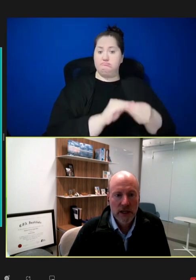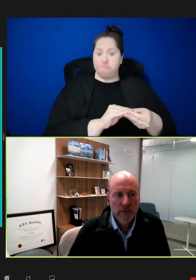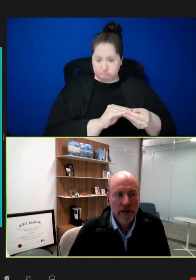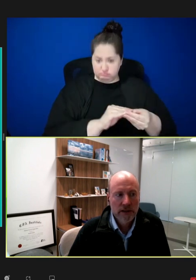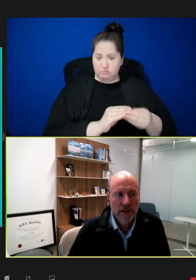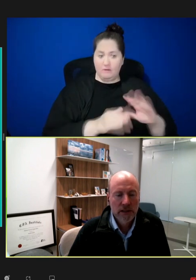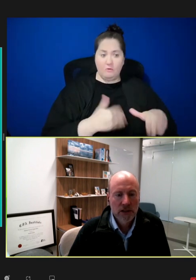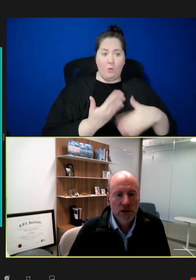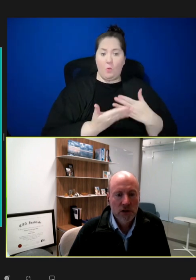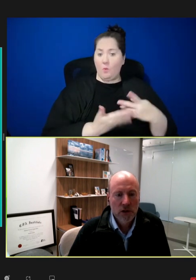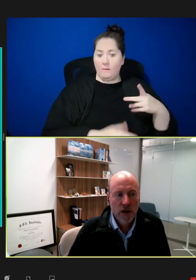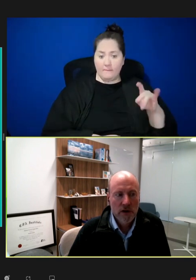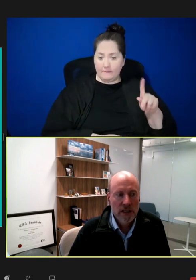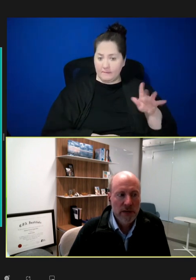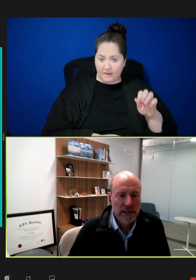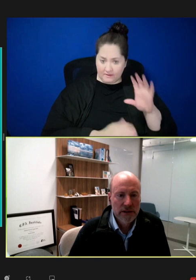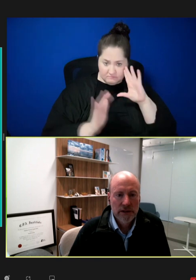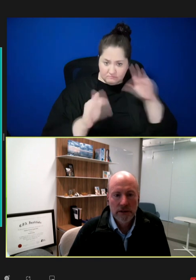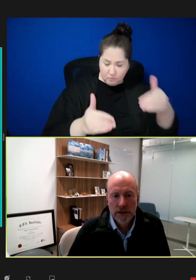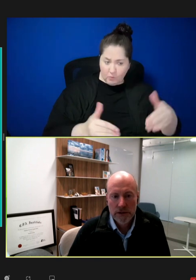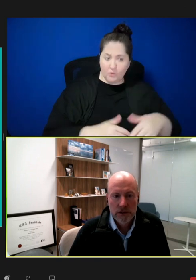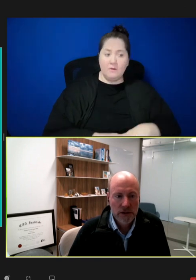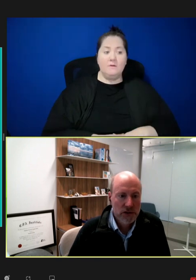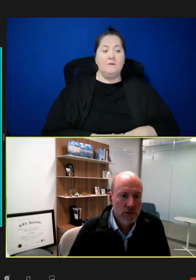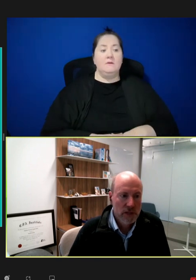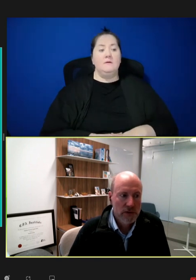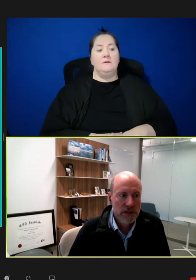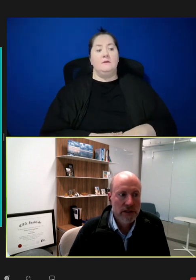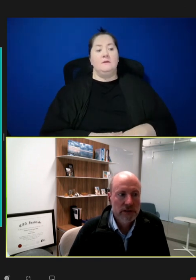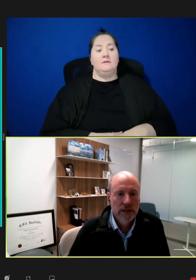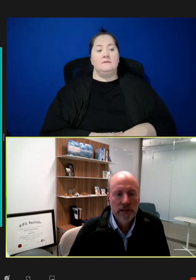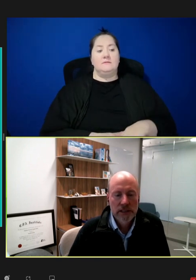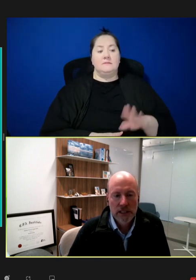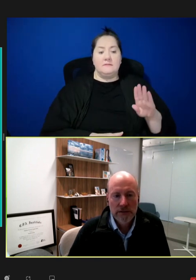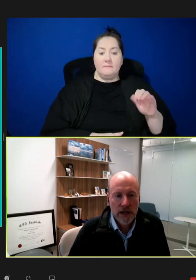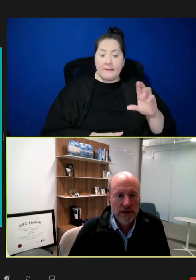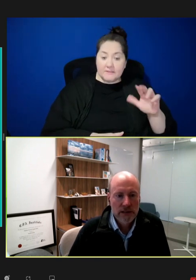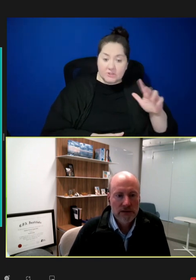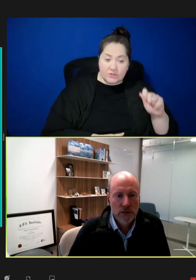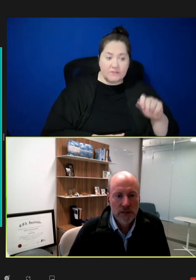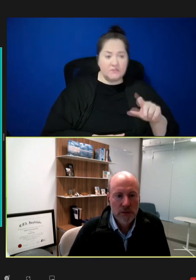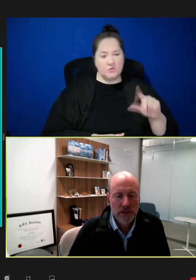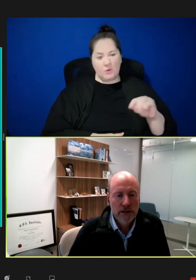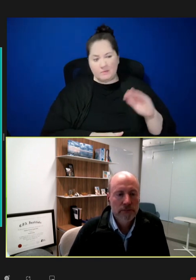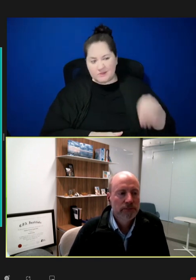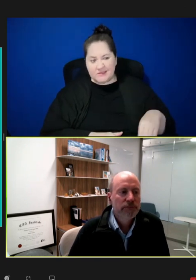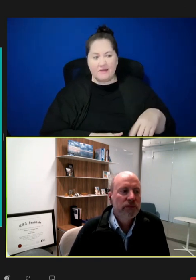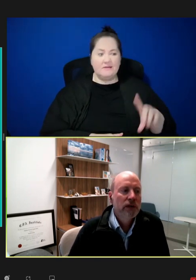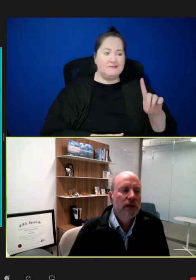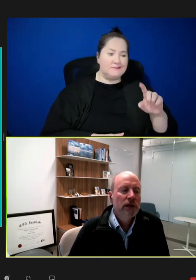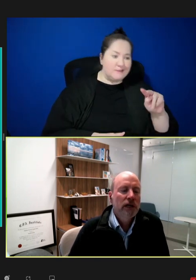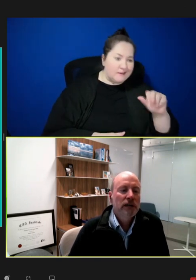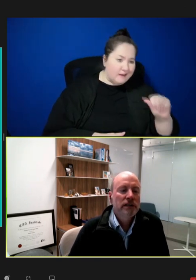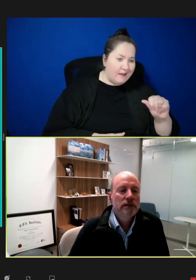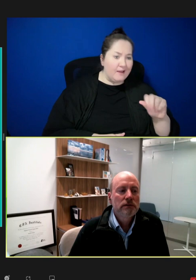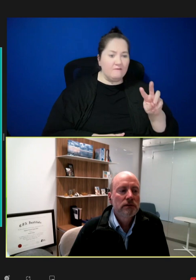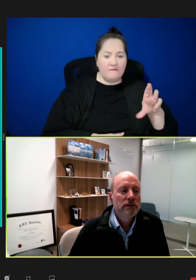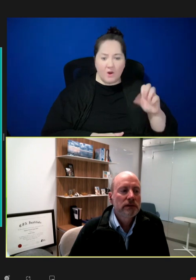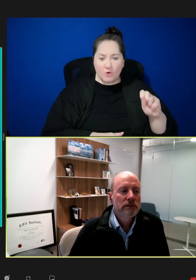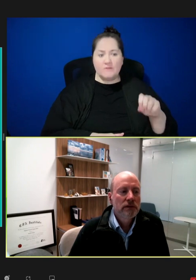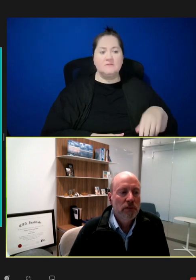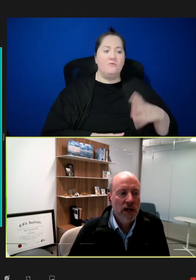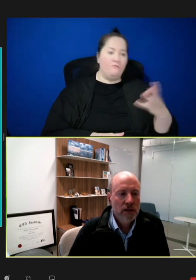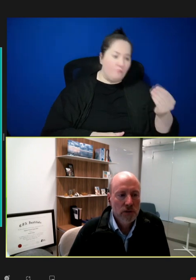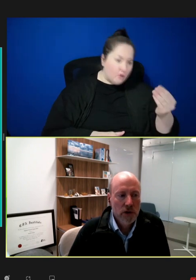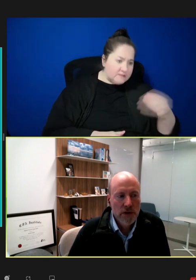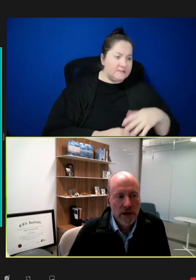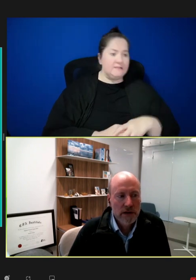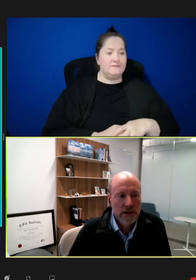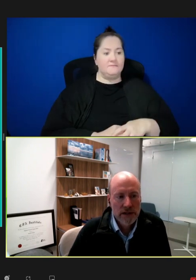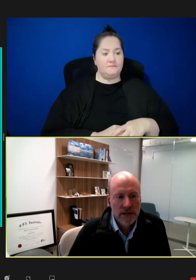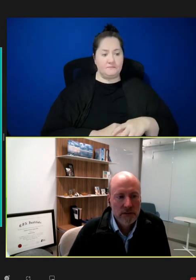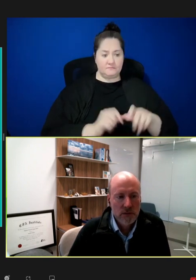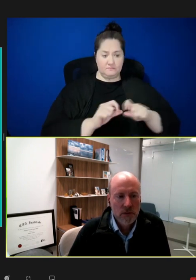pipeline, whereas bacteria under 20 percent, DNA virus is 14 percent. The bottom row there is where